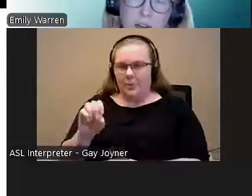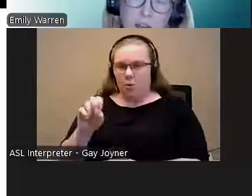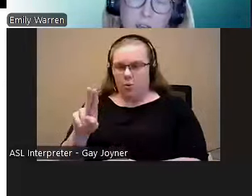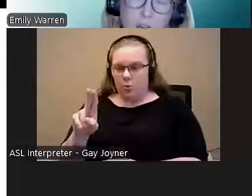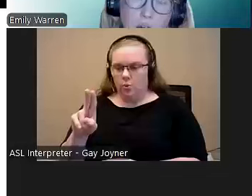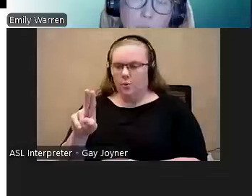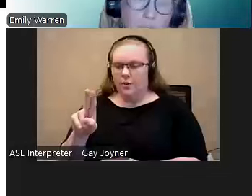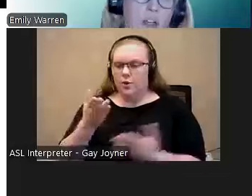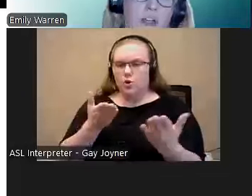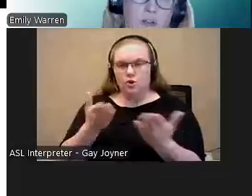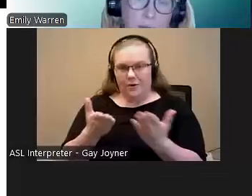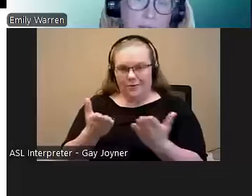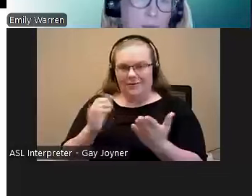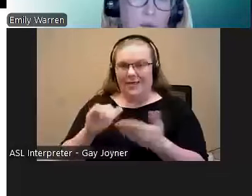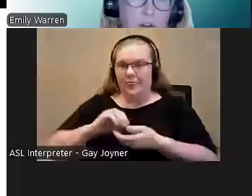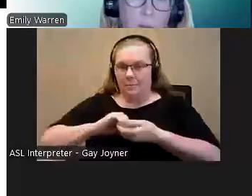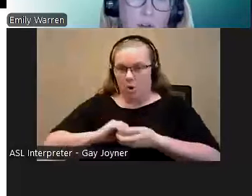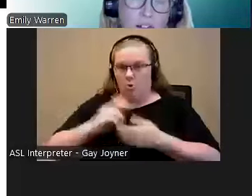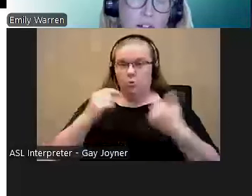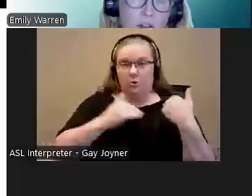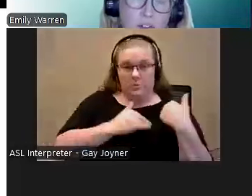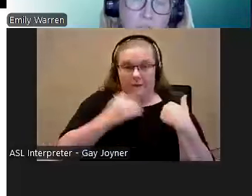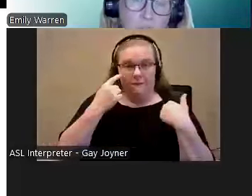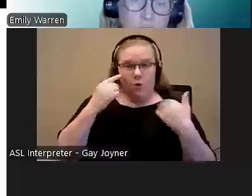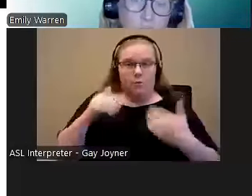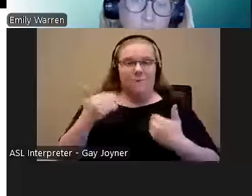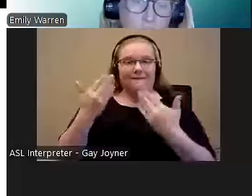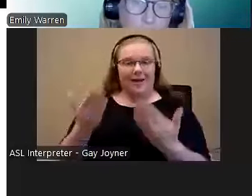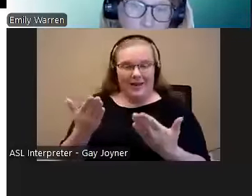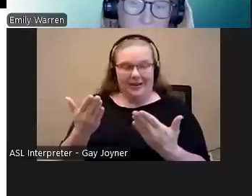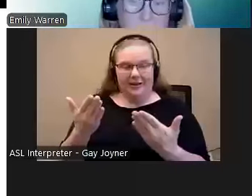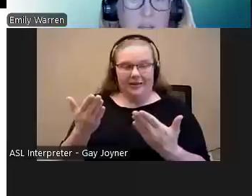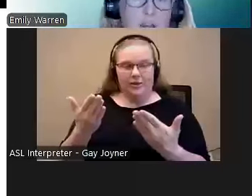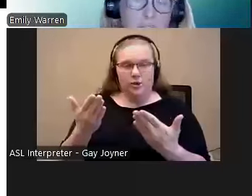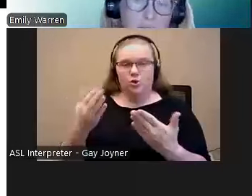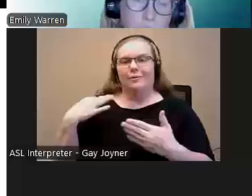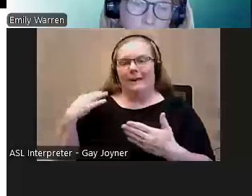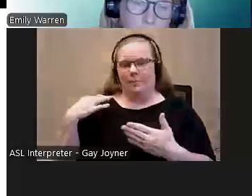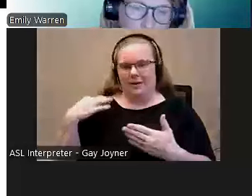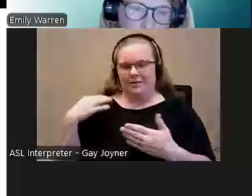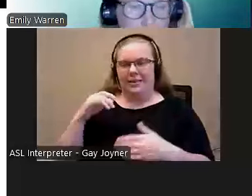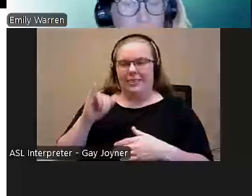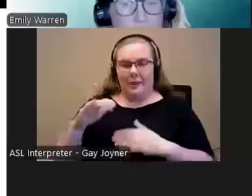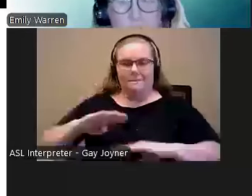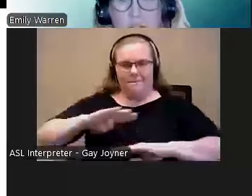the partner is responsible for for providing to those applicants that meet that preference.